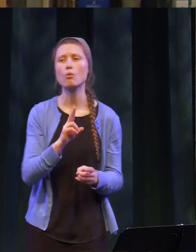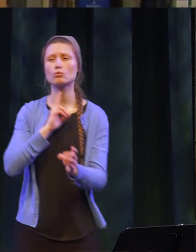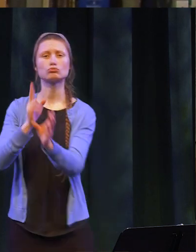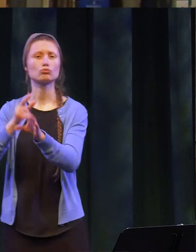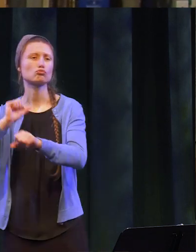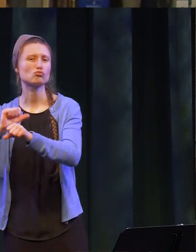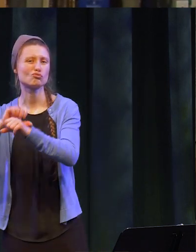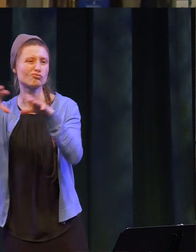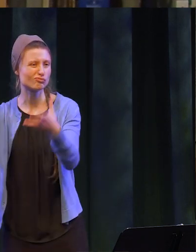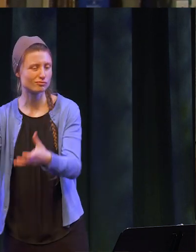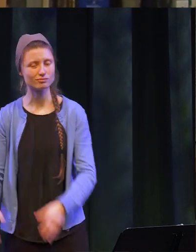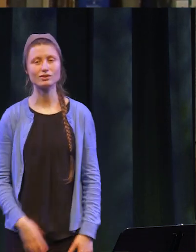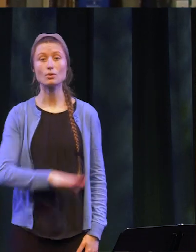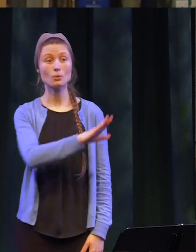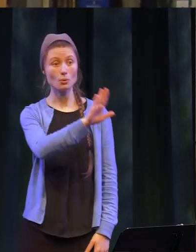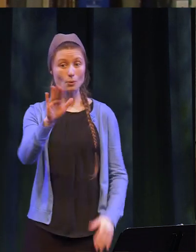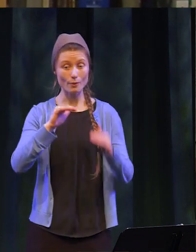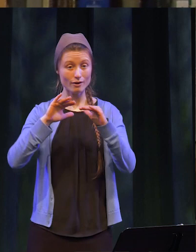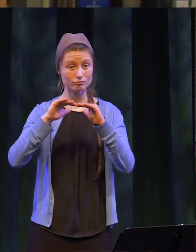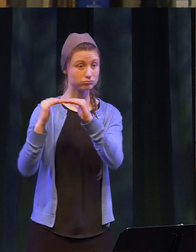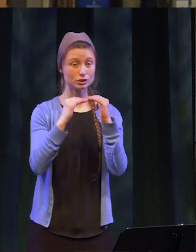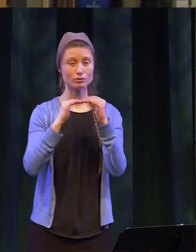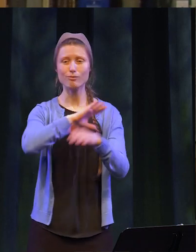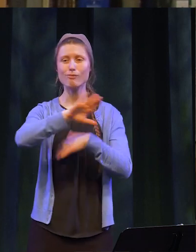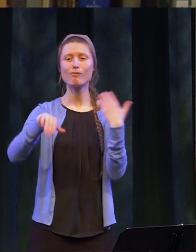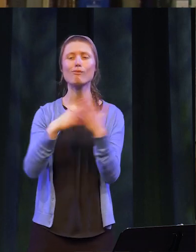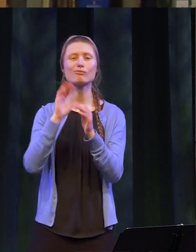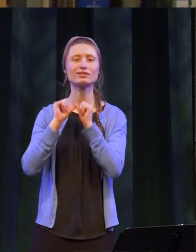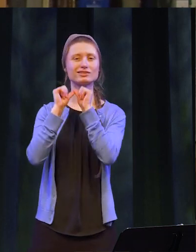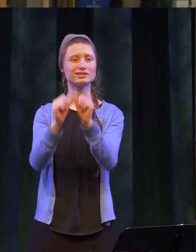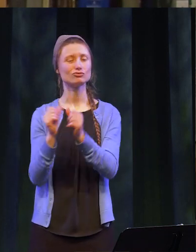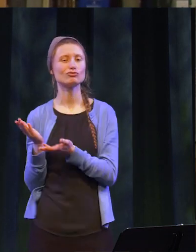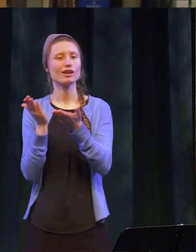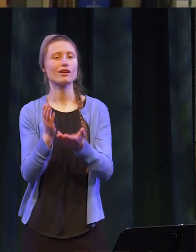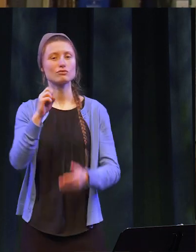workforce, you and your fellow graduates will continue the SUNY legacy of leaving a positive